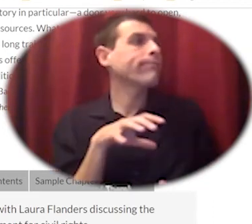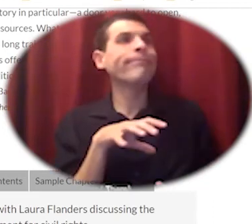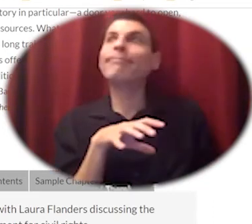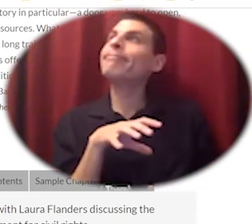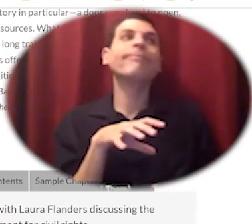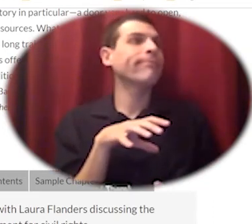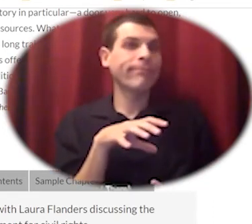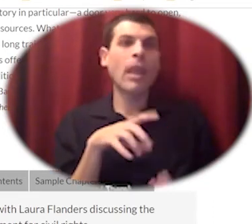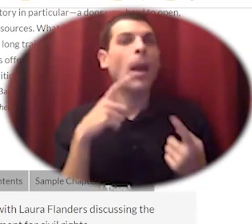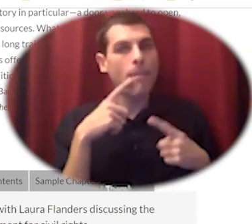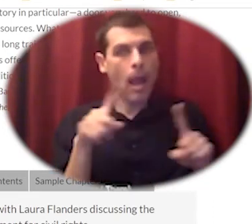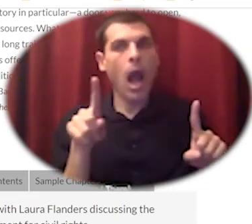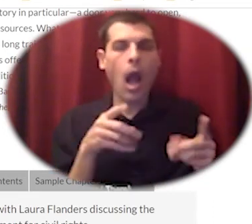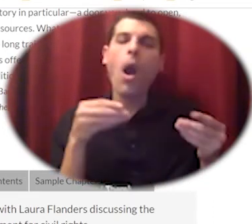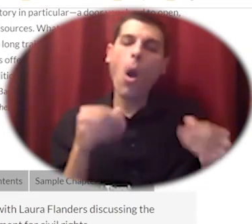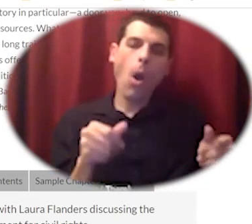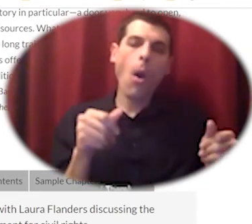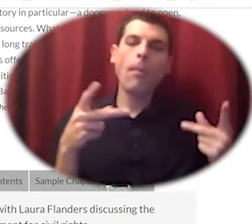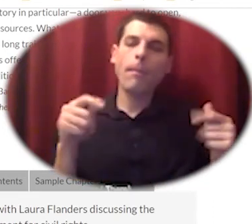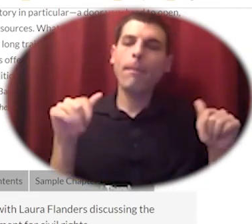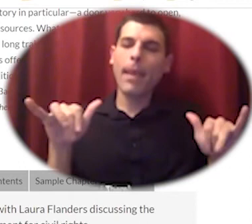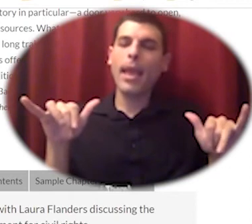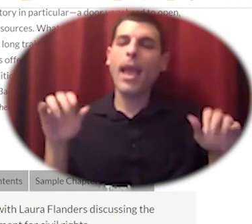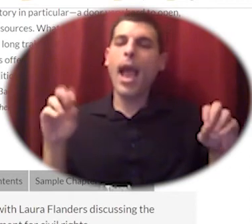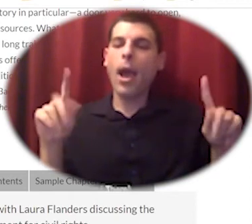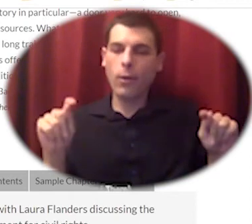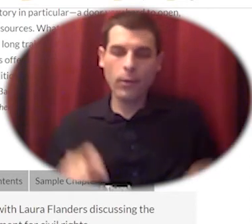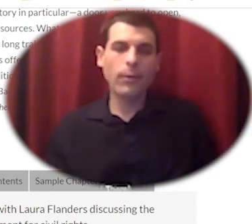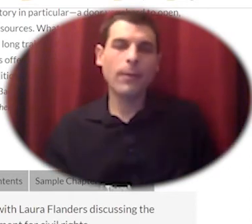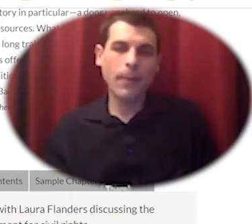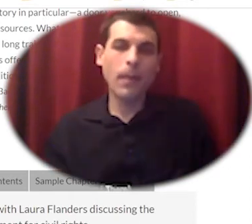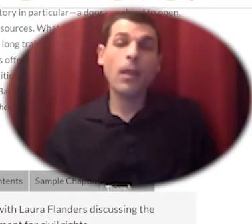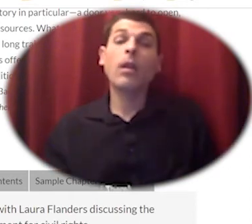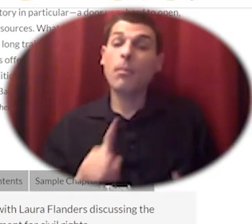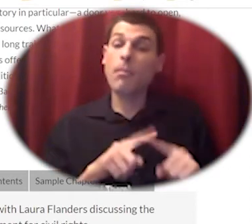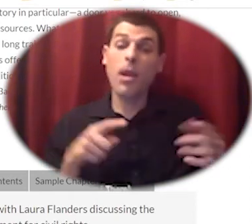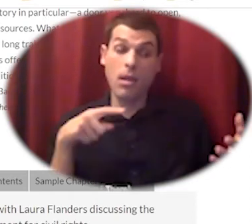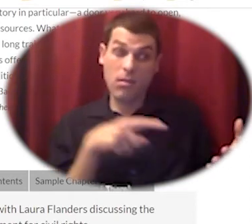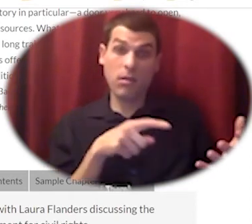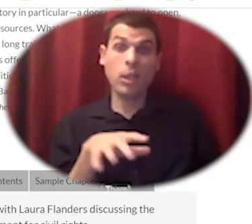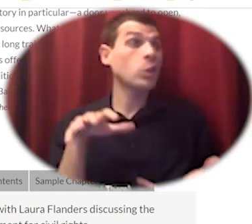credit unions were able to support the growth of businesses and communities like